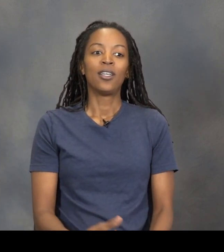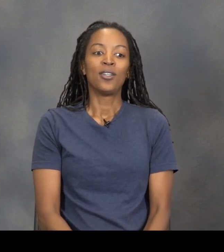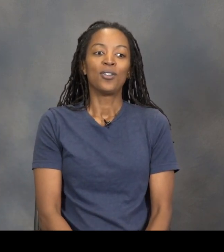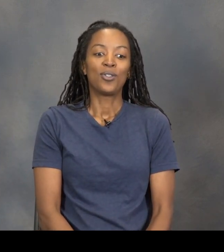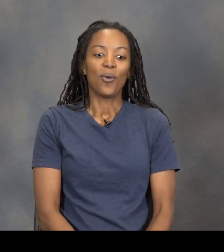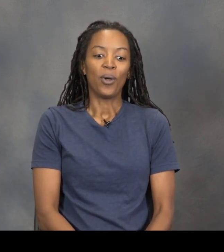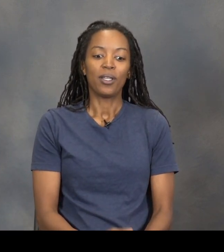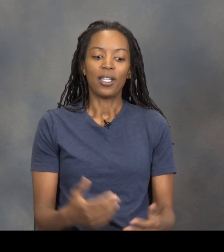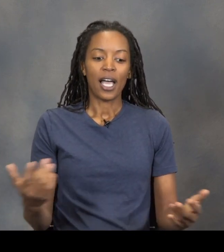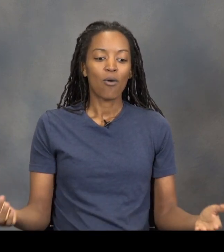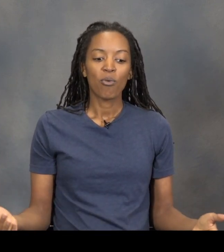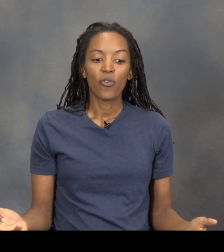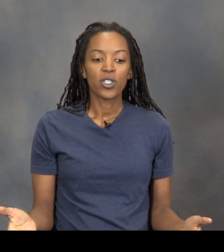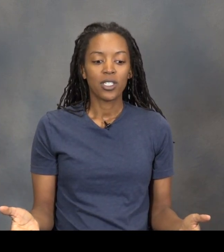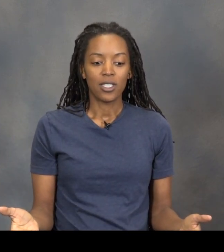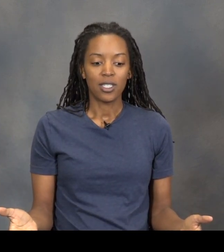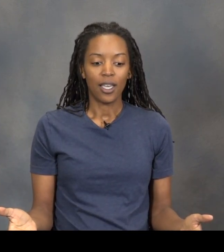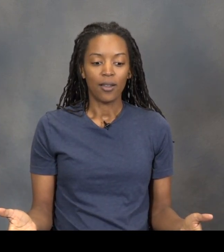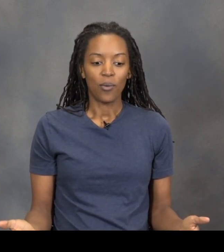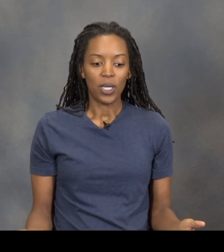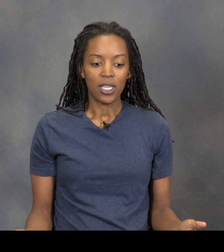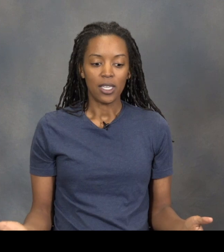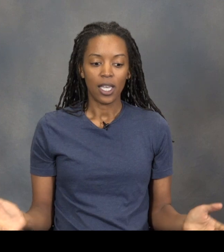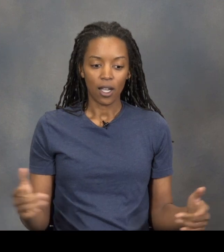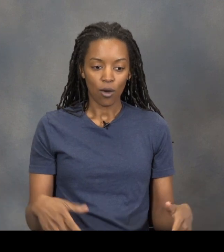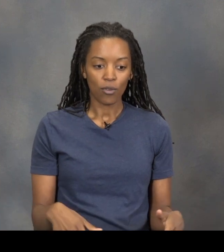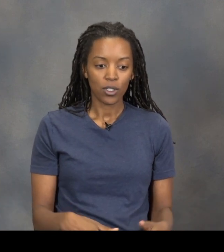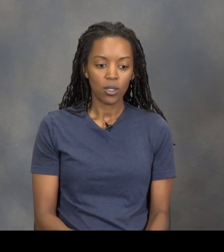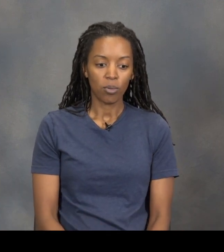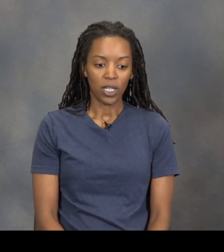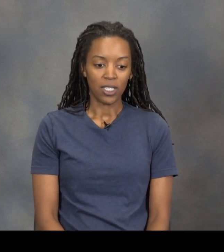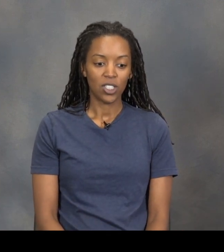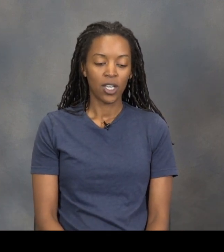So an hour before sunset, we head over to the bridge, and